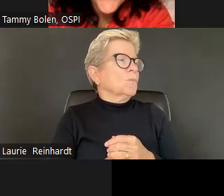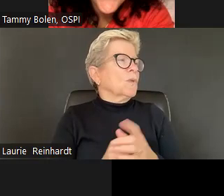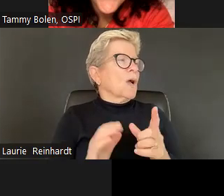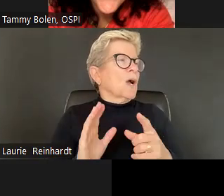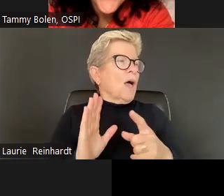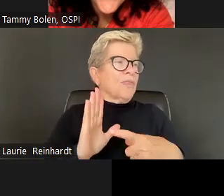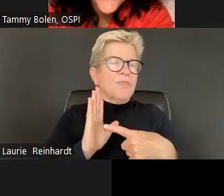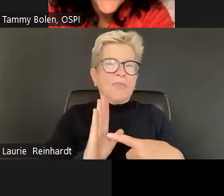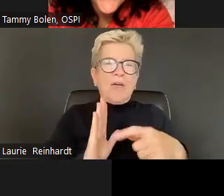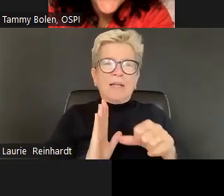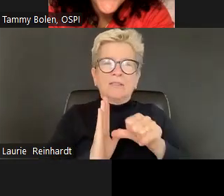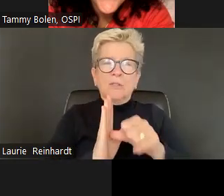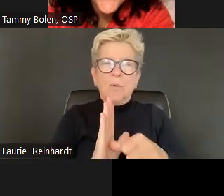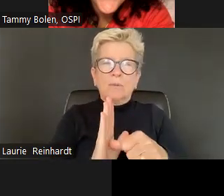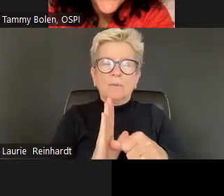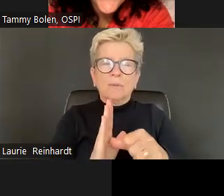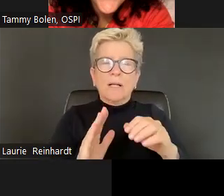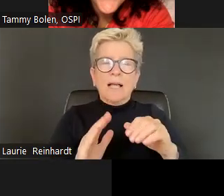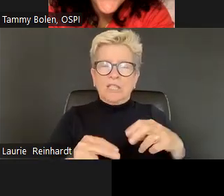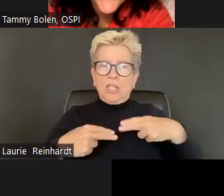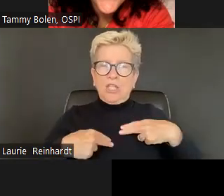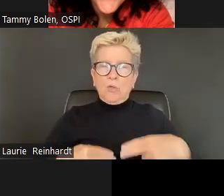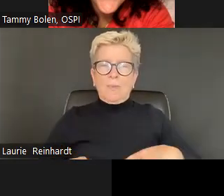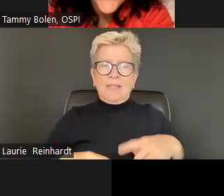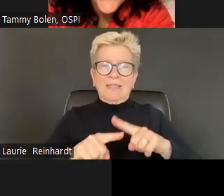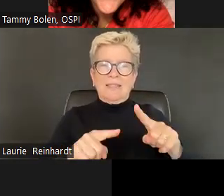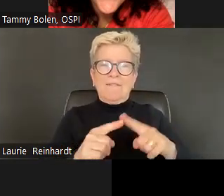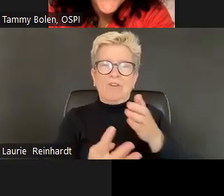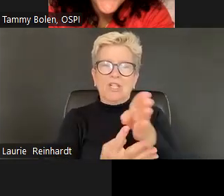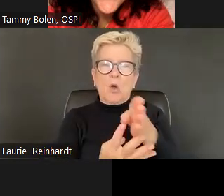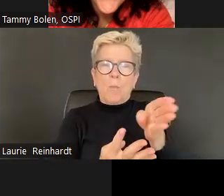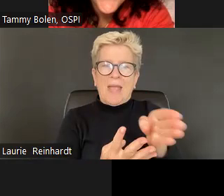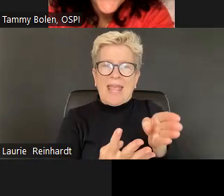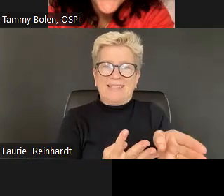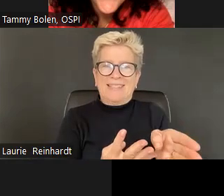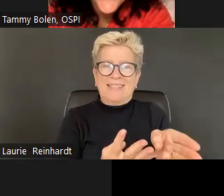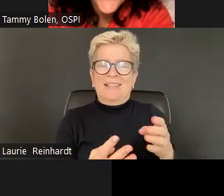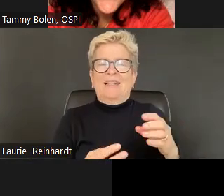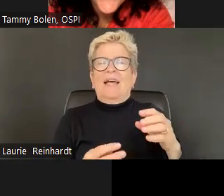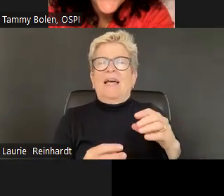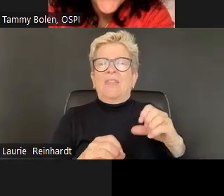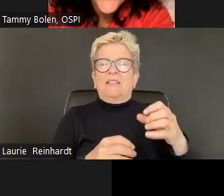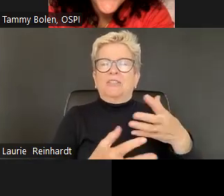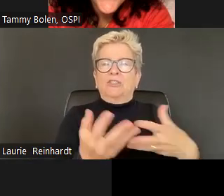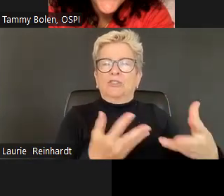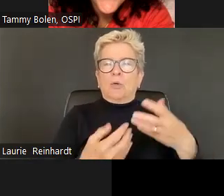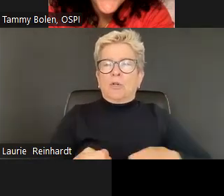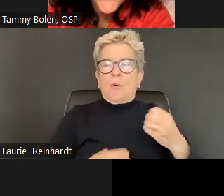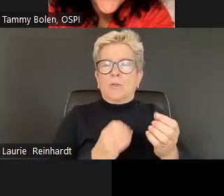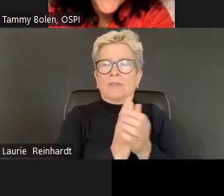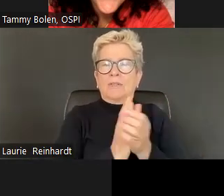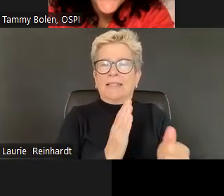And then the last one is. Ways of being is.